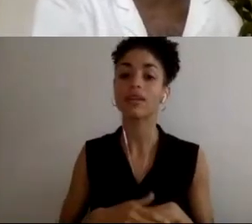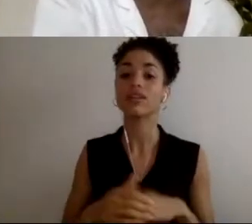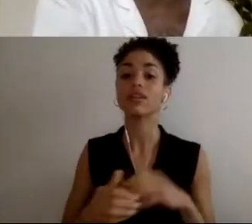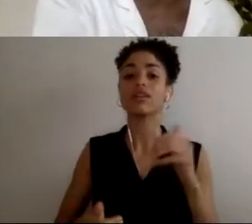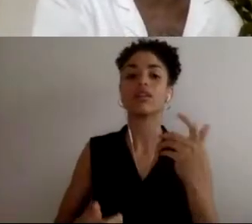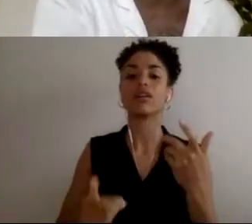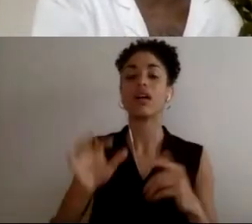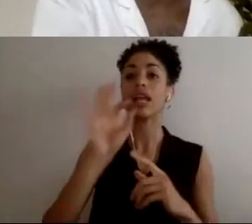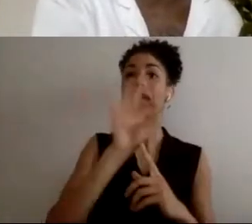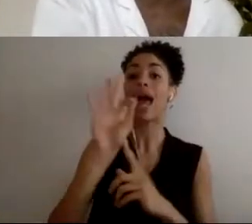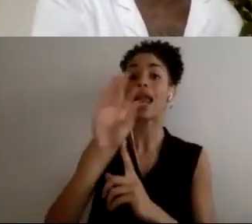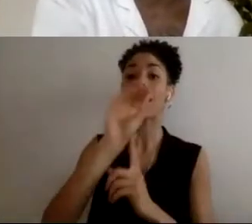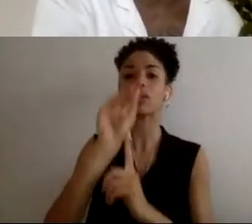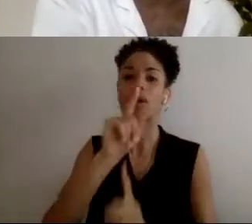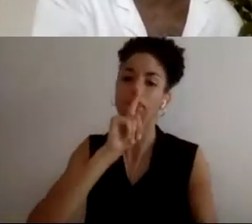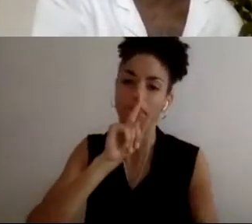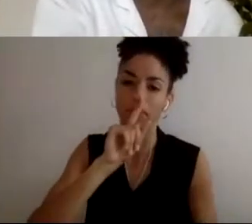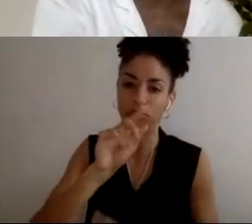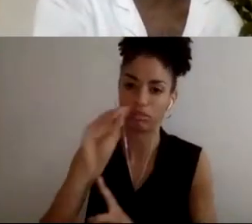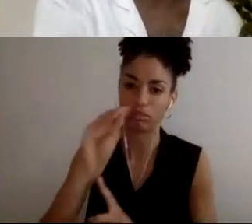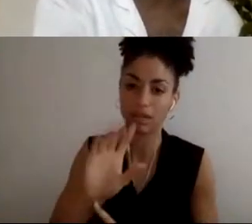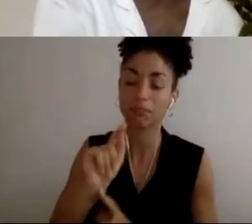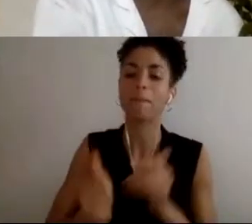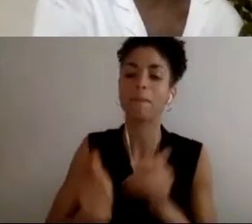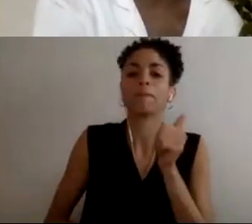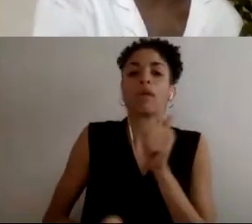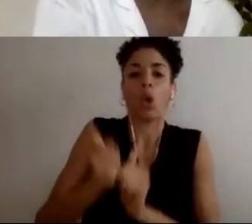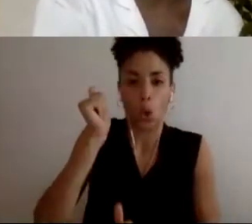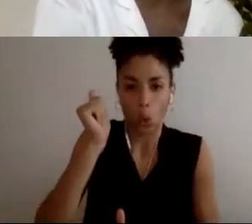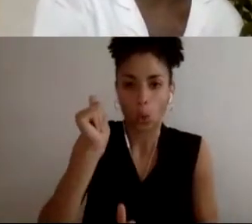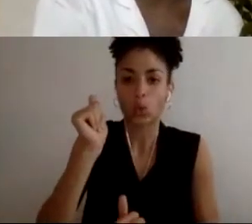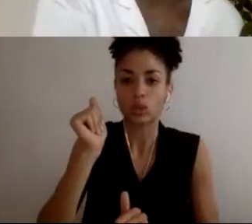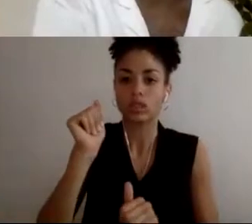want to give a percentage, but a lot, the majority it seems, of people with